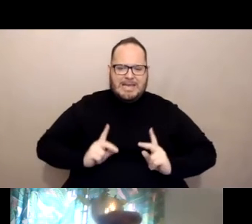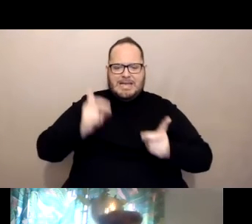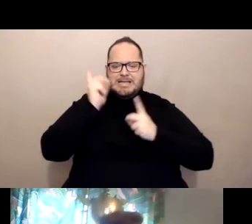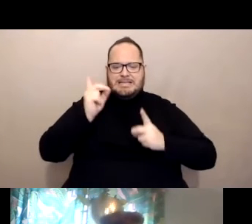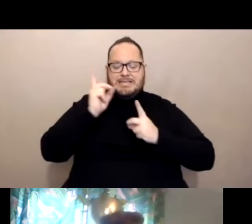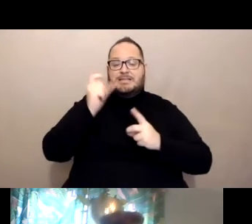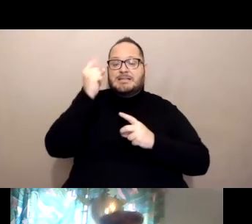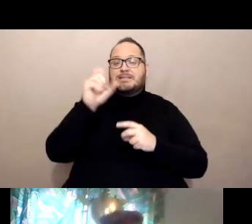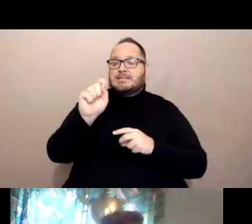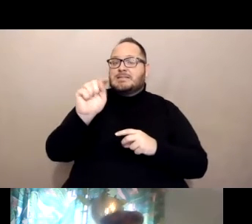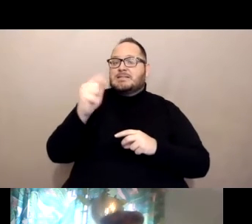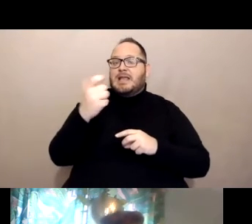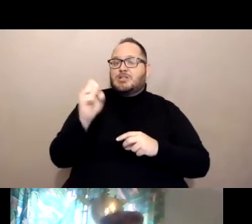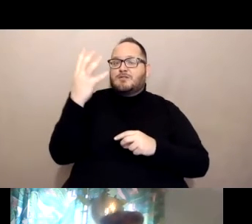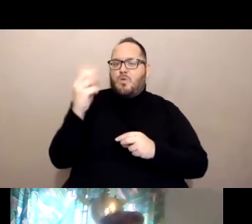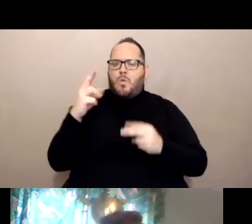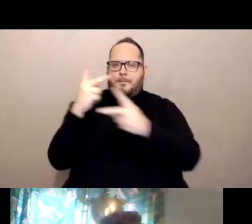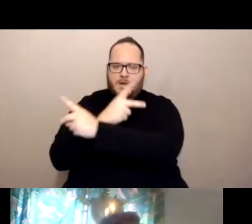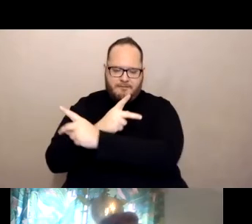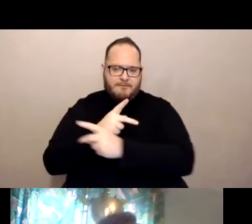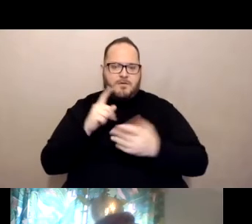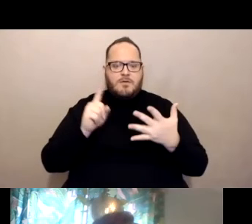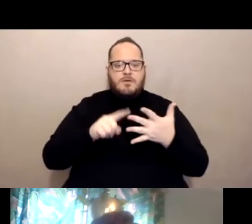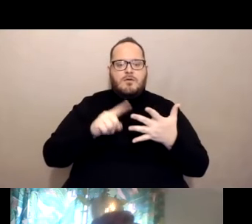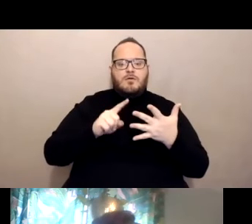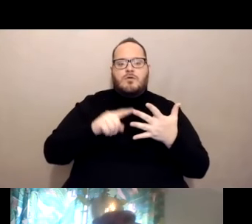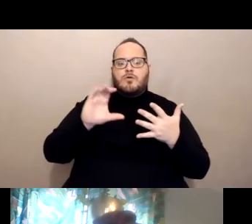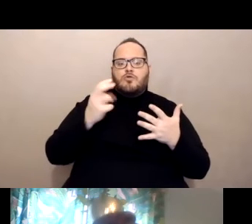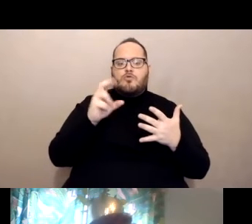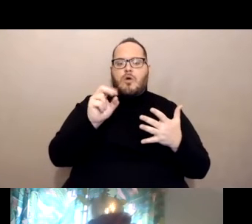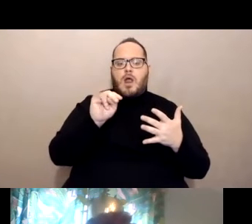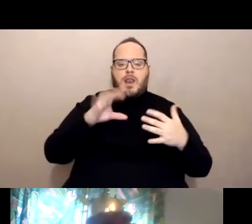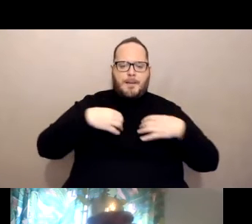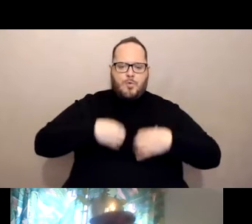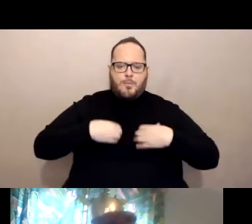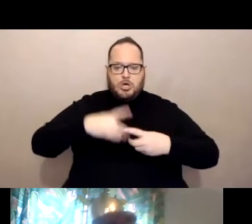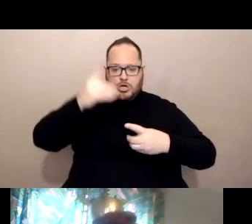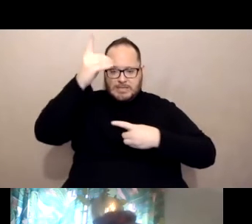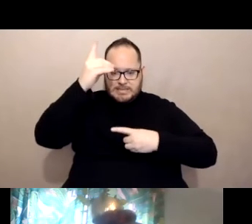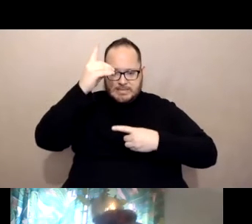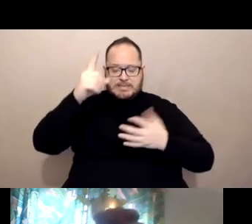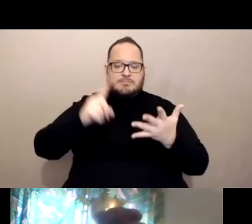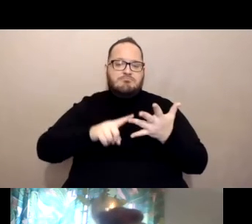individuals who might experience chronic pulmonary disease, individuals with down syndrome,